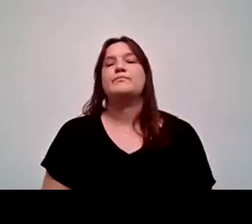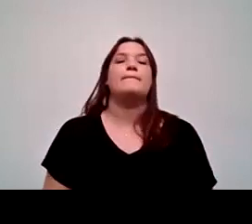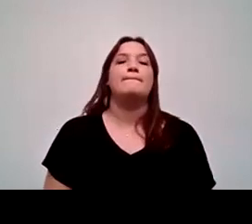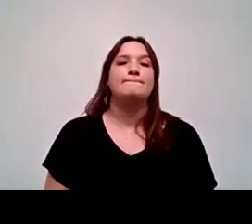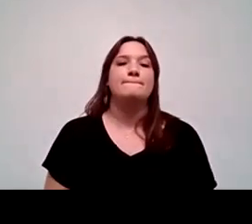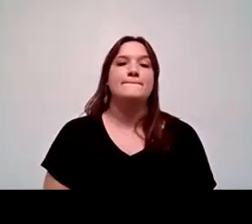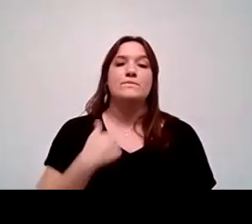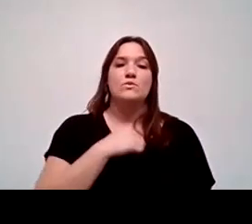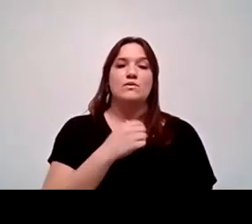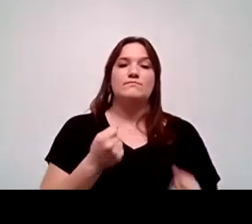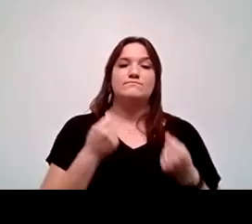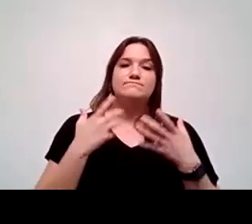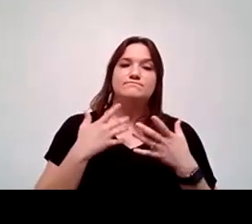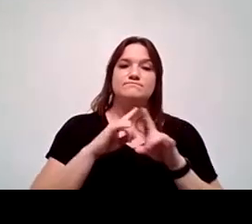We have a number of other things we could comment on.